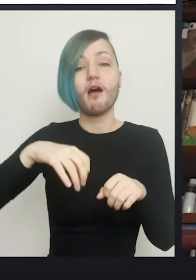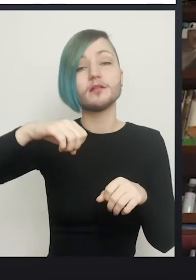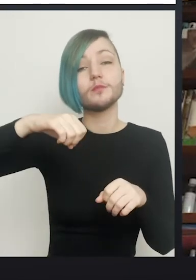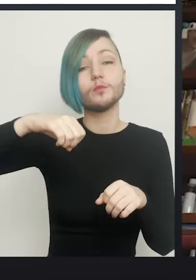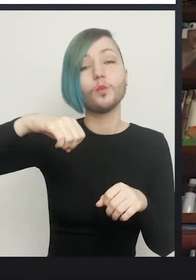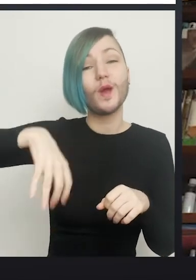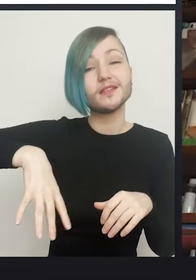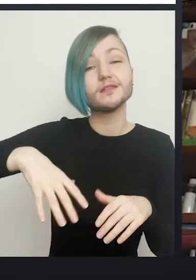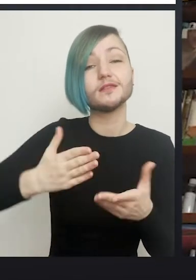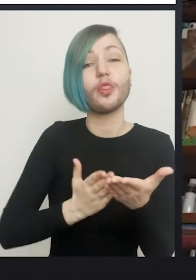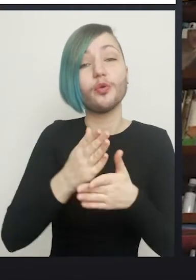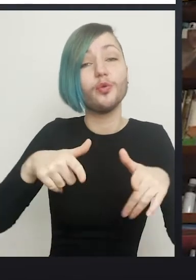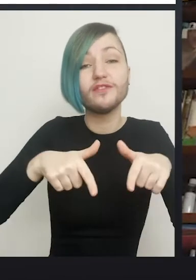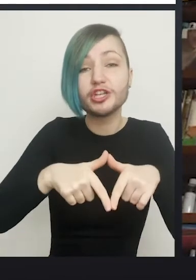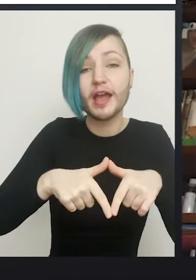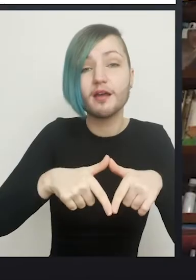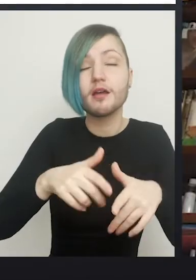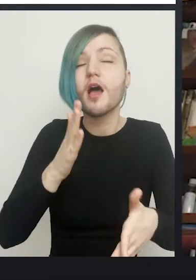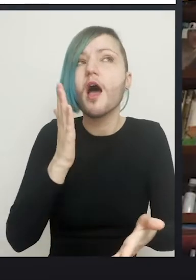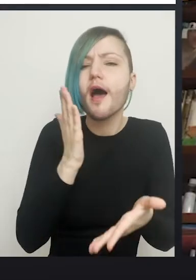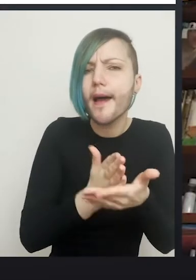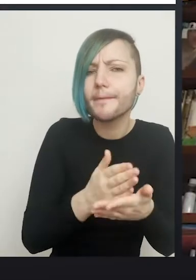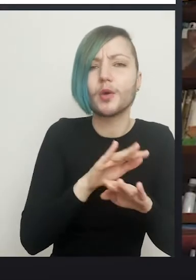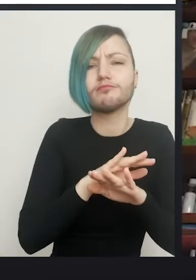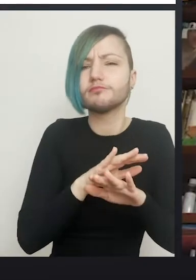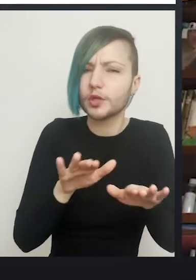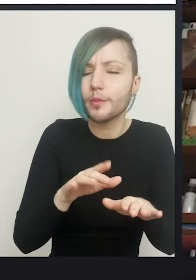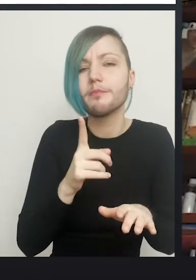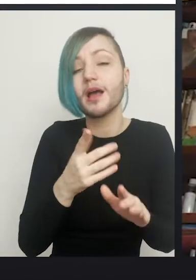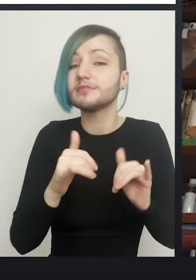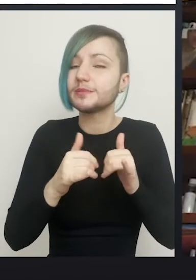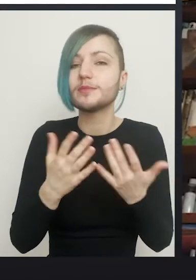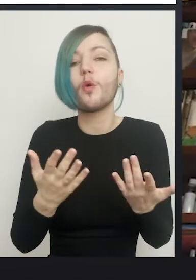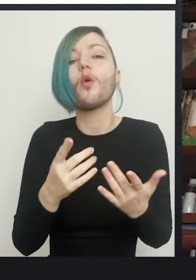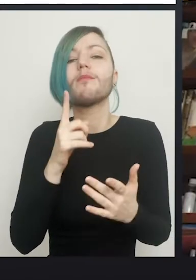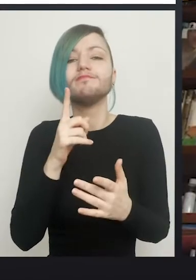although that isn't an absolute certain sign, but they start passing obvious lumps of faeces.